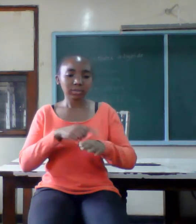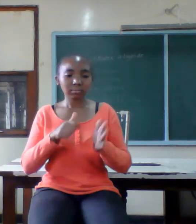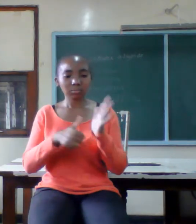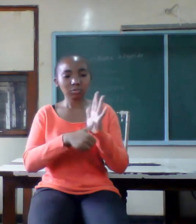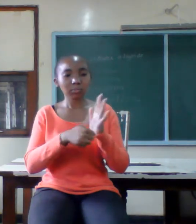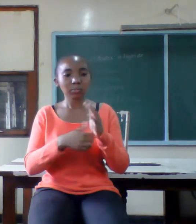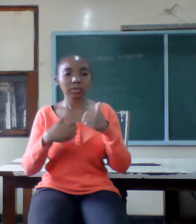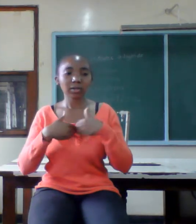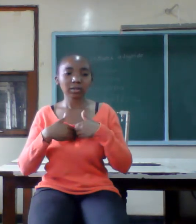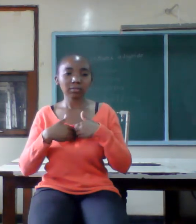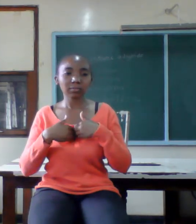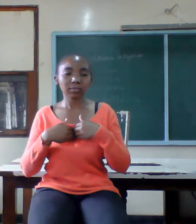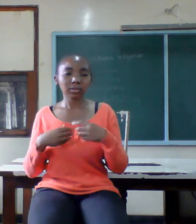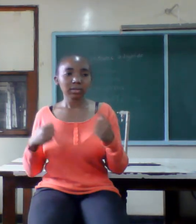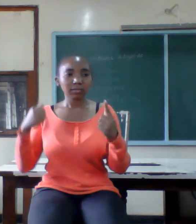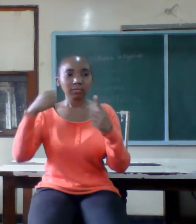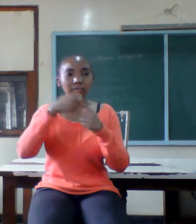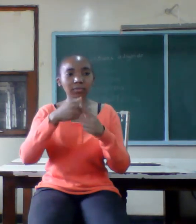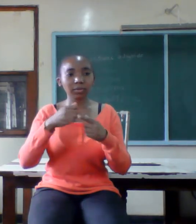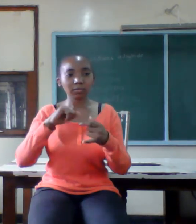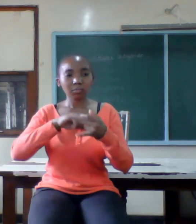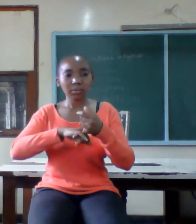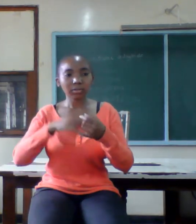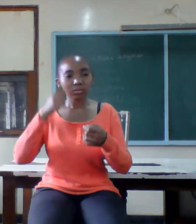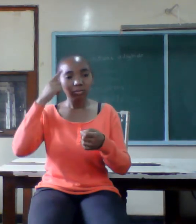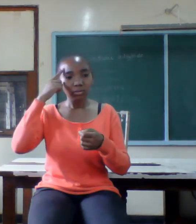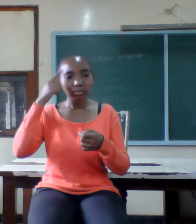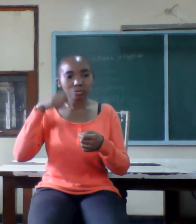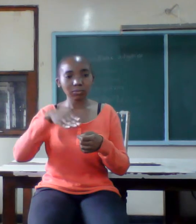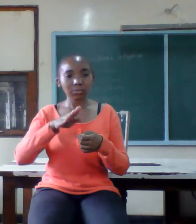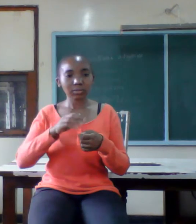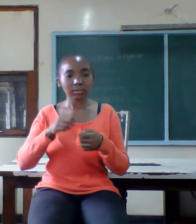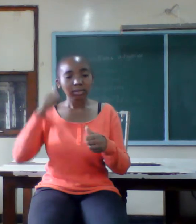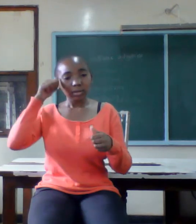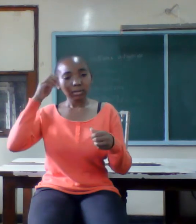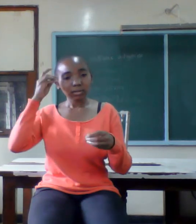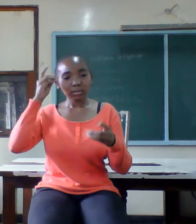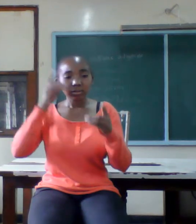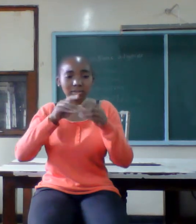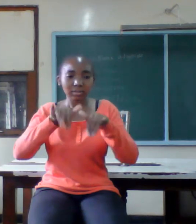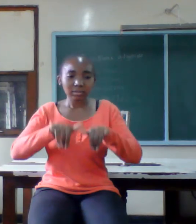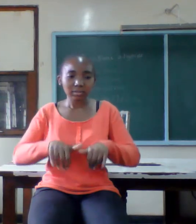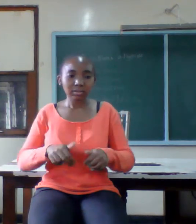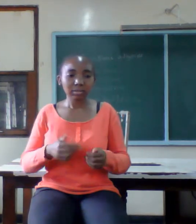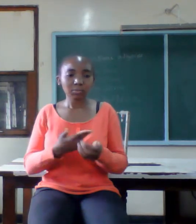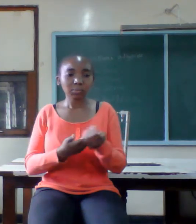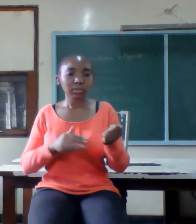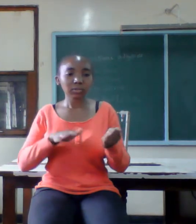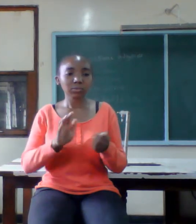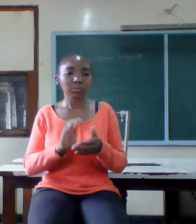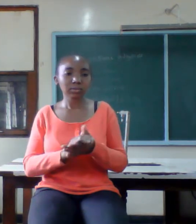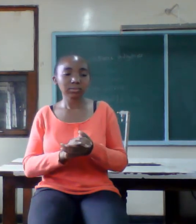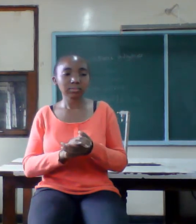make up your mind to stay with your spouse in times of need remember the vow for better for us